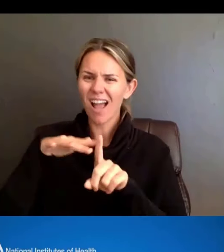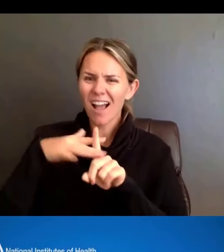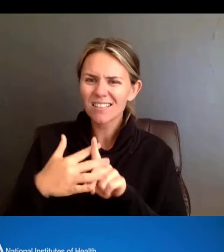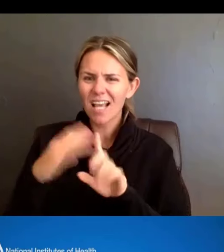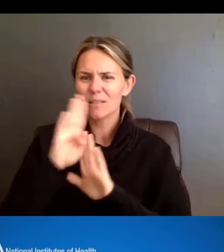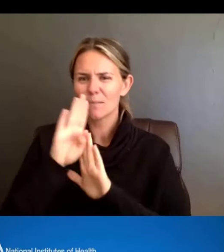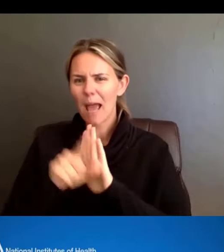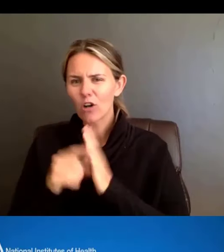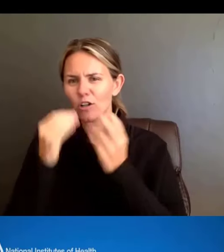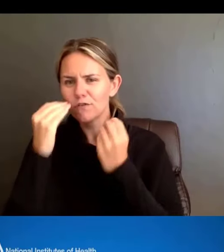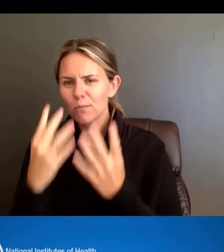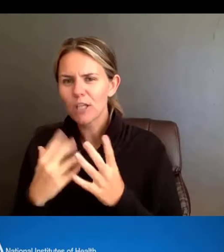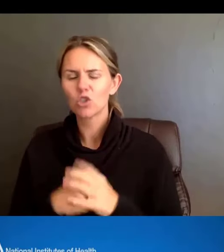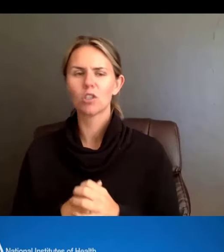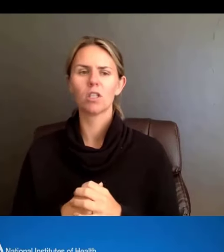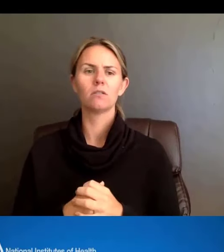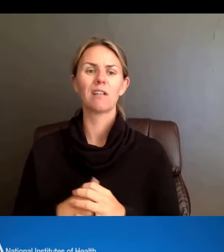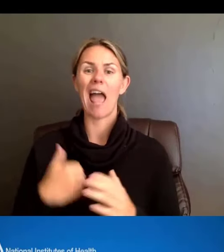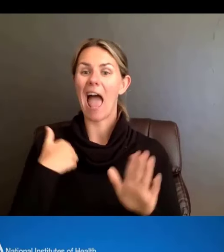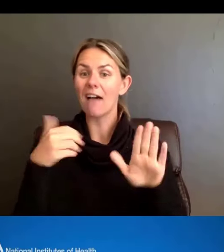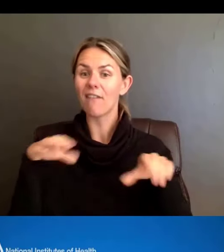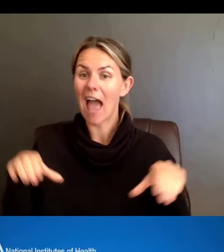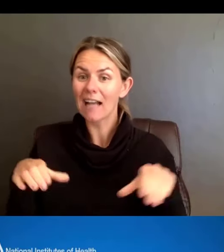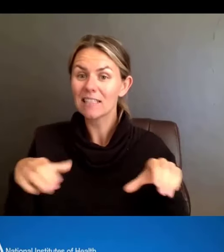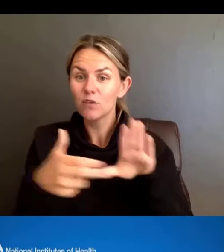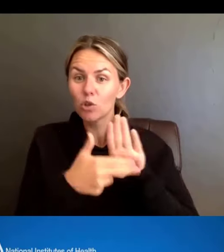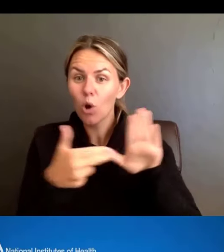FAQs will also be available pretty soon as well,